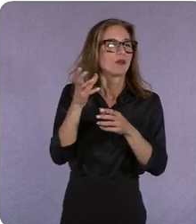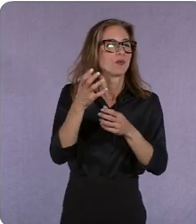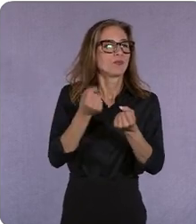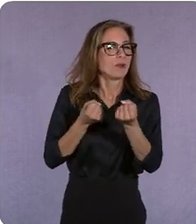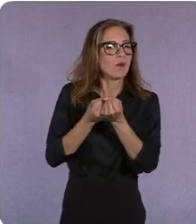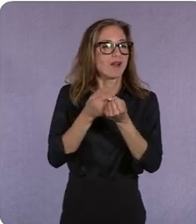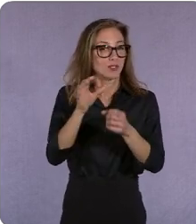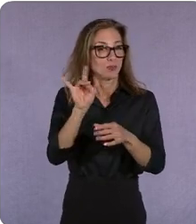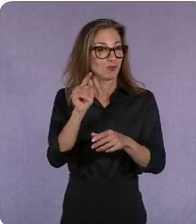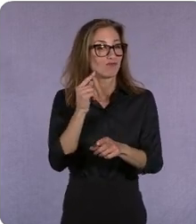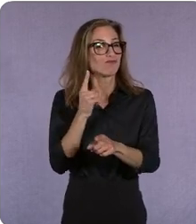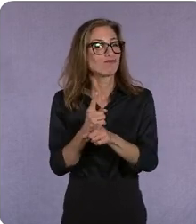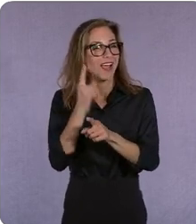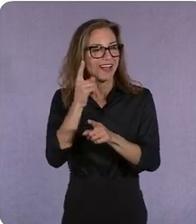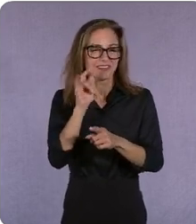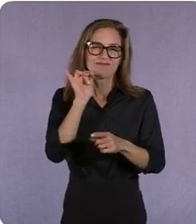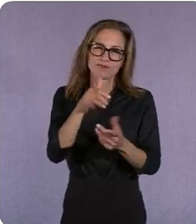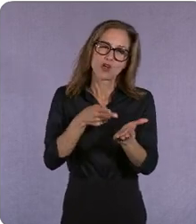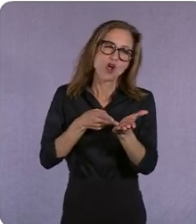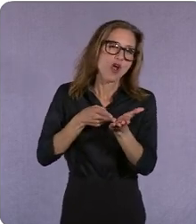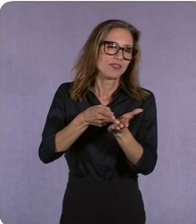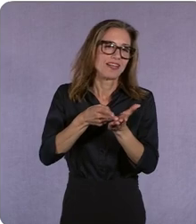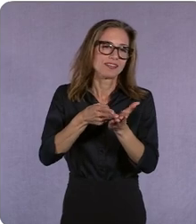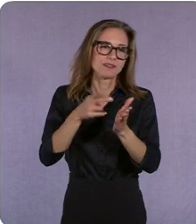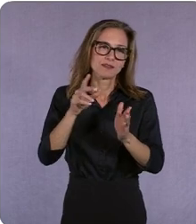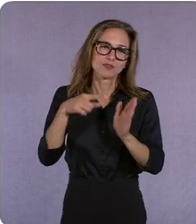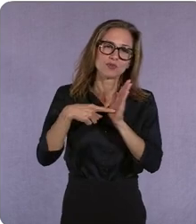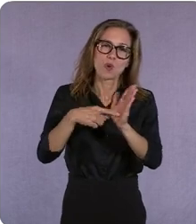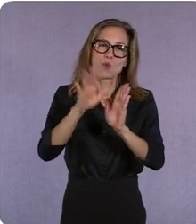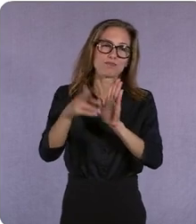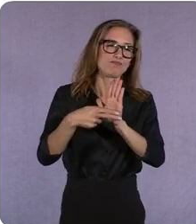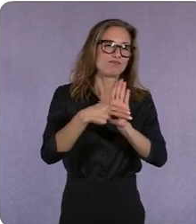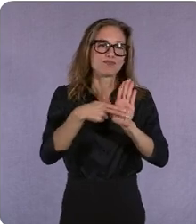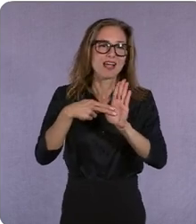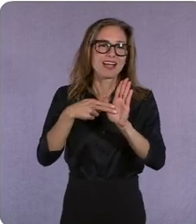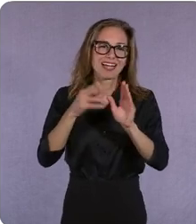who you are as a brand like that's coming through very clearly that you you understand your why and